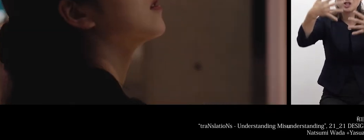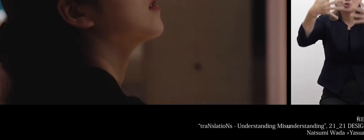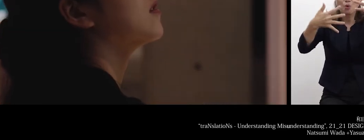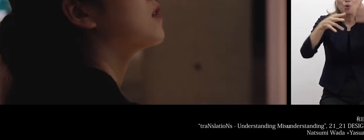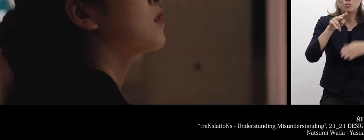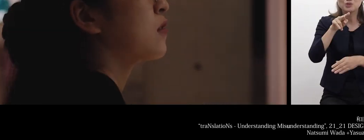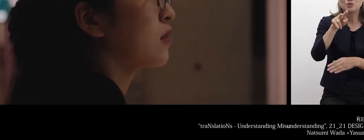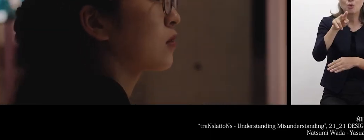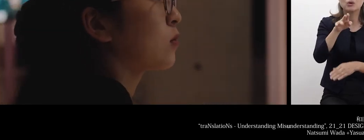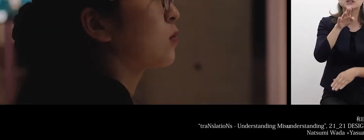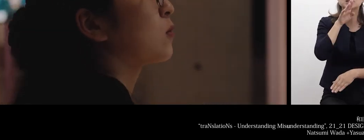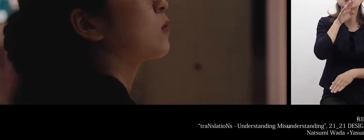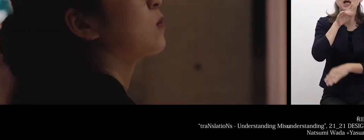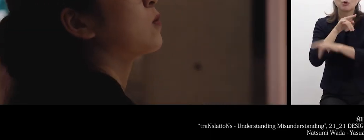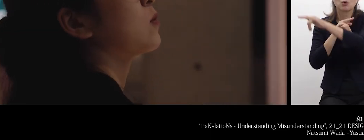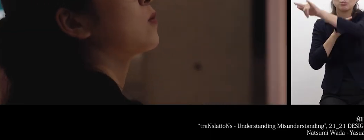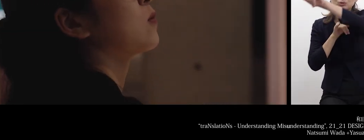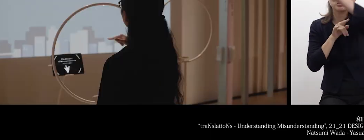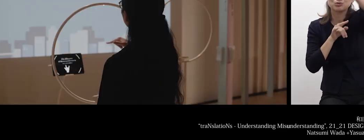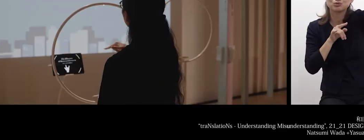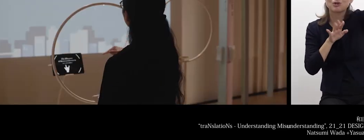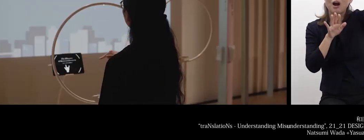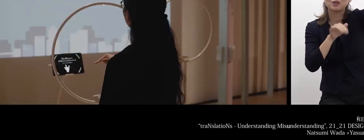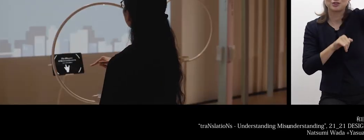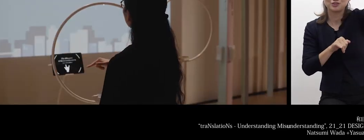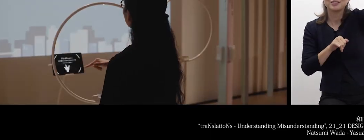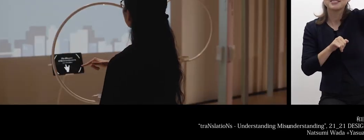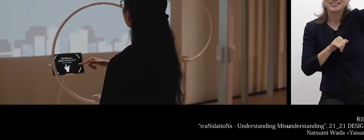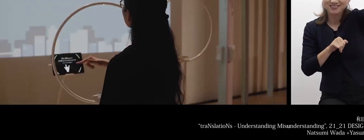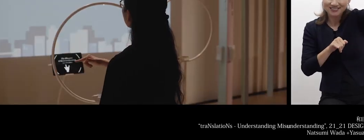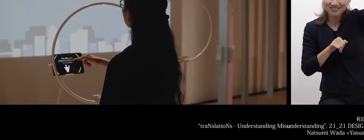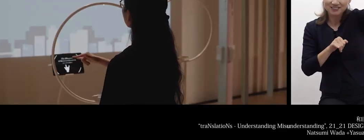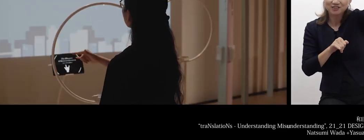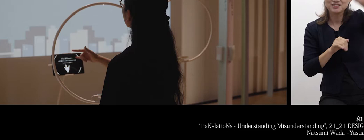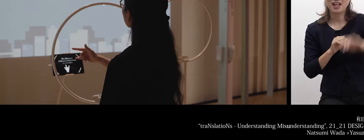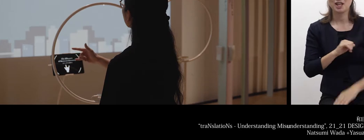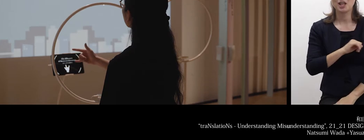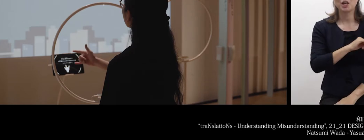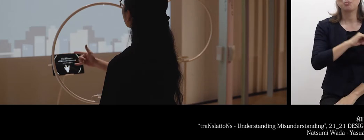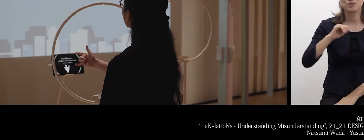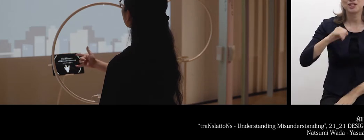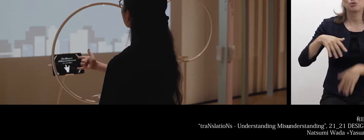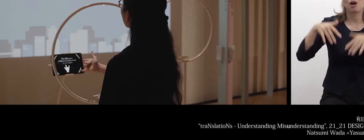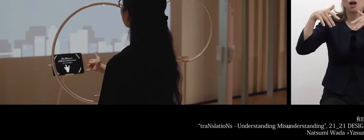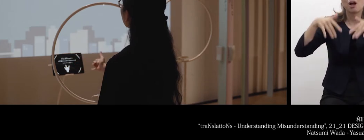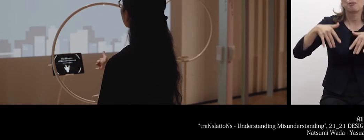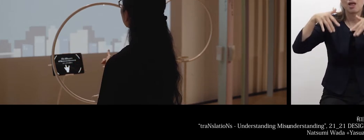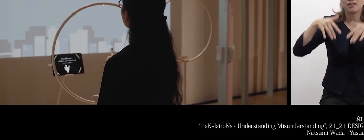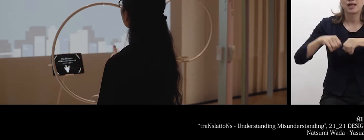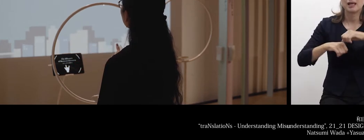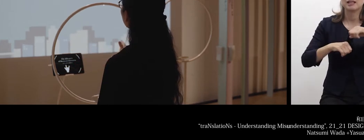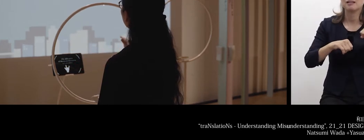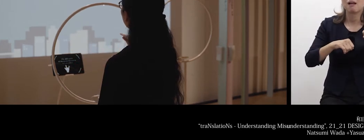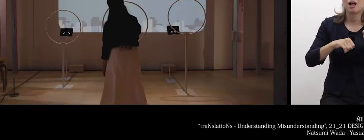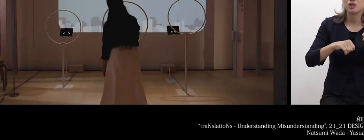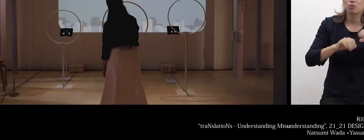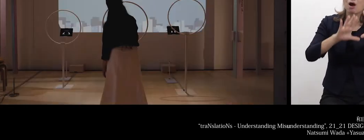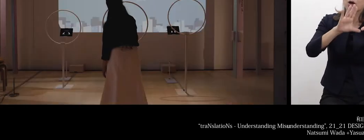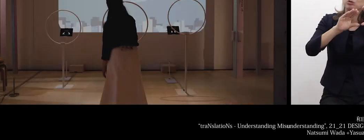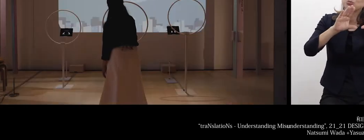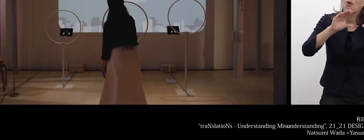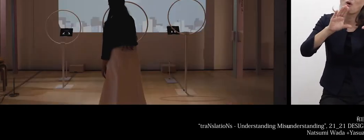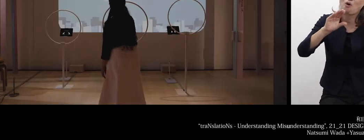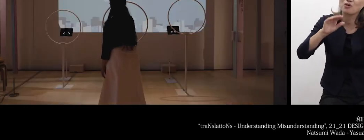This work is titled “an image of”. It’s raining on the right and cloudy on the left,